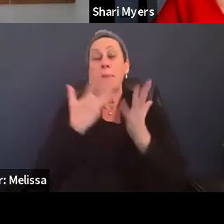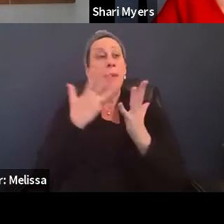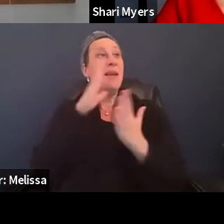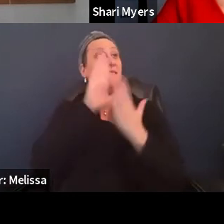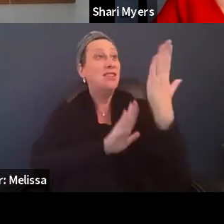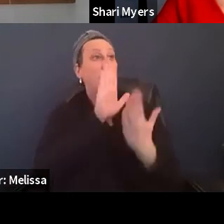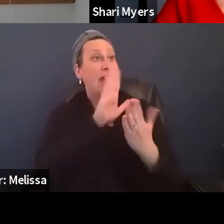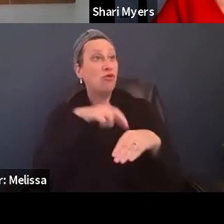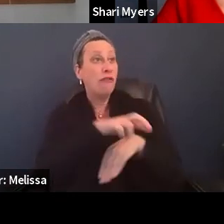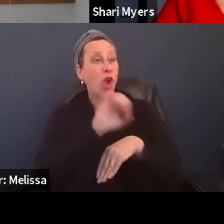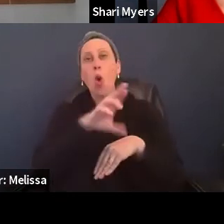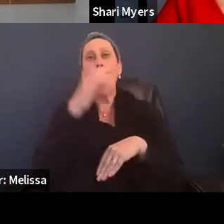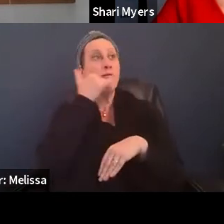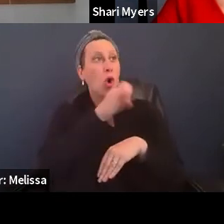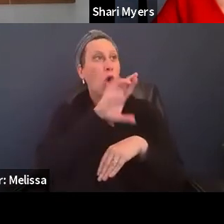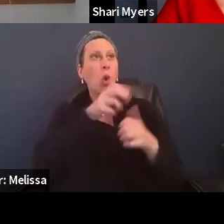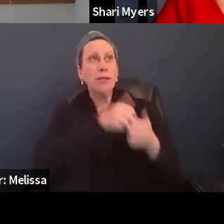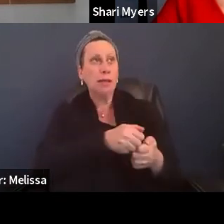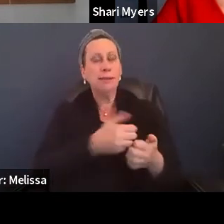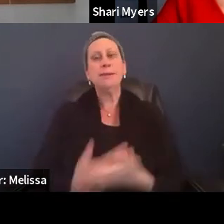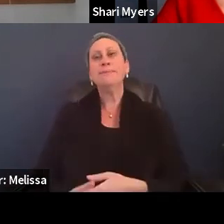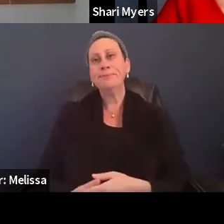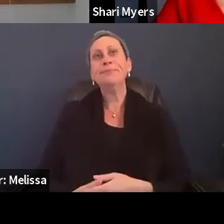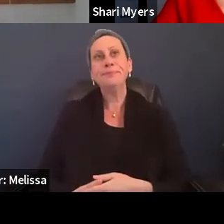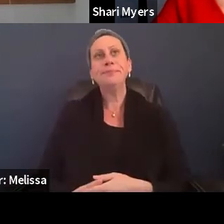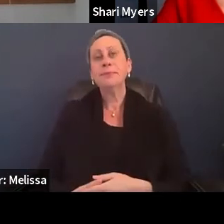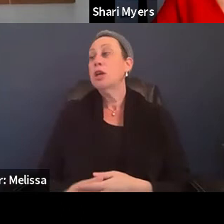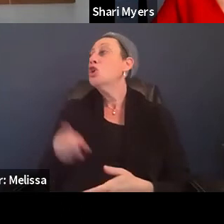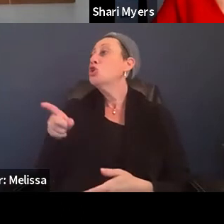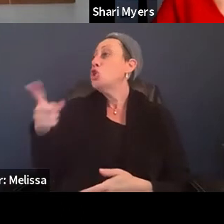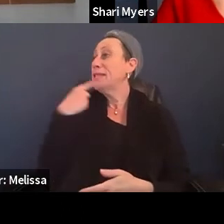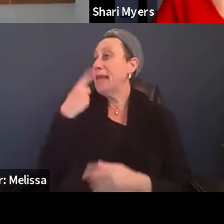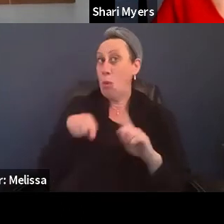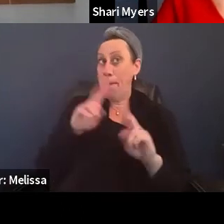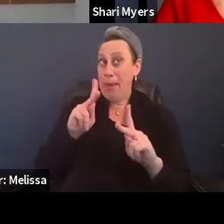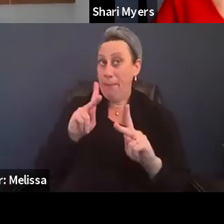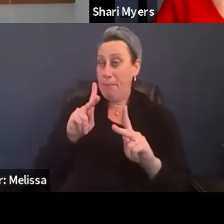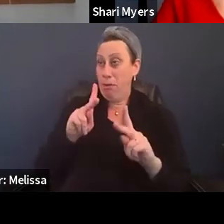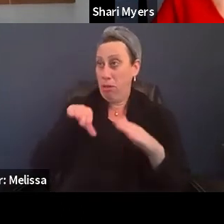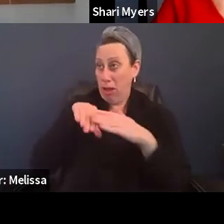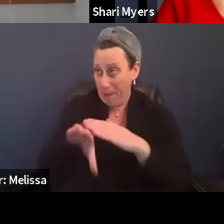or it could be a phone call or a text. So you're saying when people come in and the ones that they're actually communicating